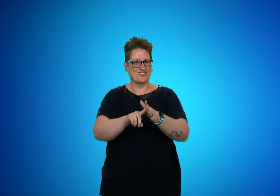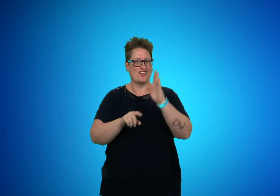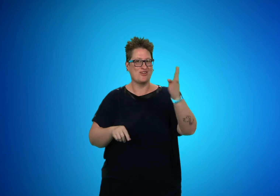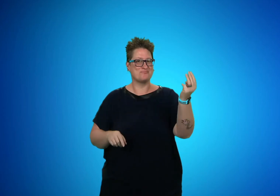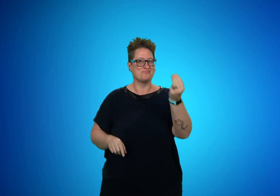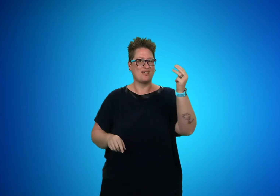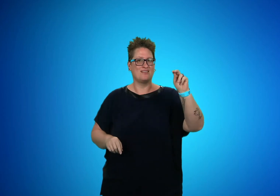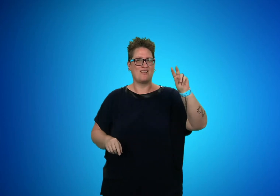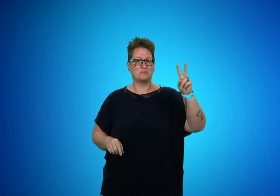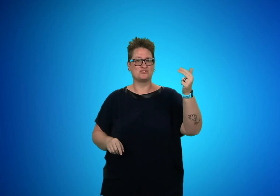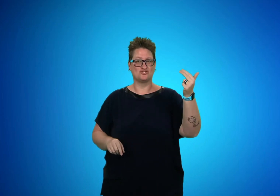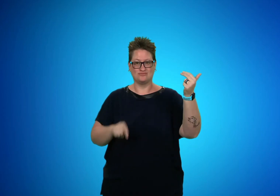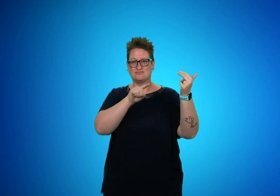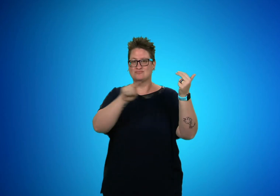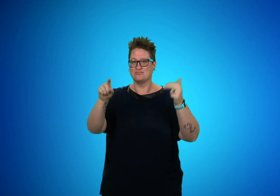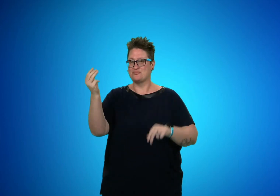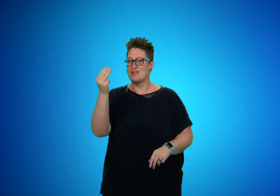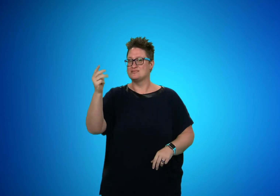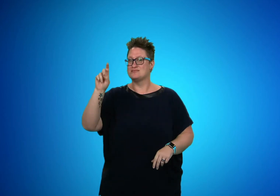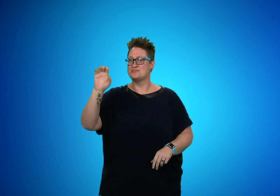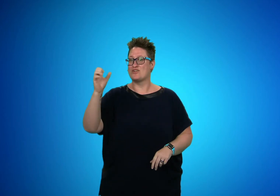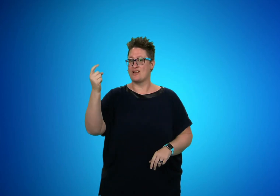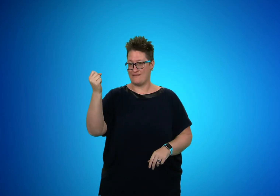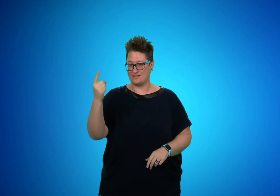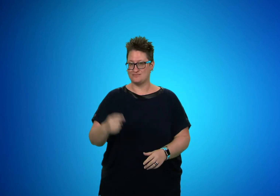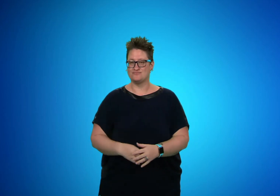Monday, November 13 through Monday, December 11.